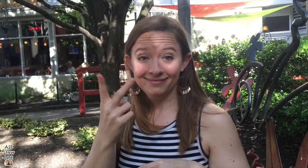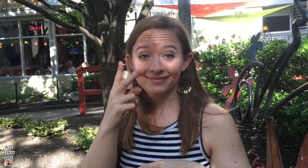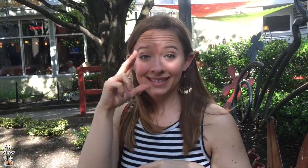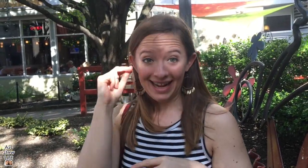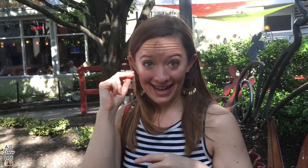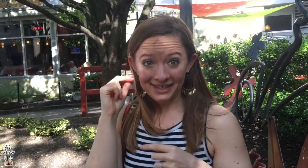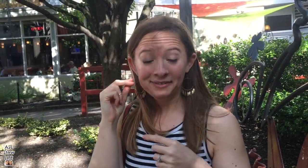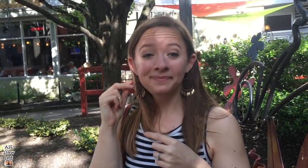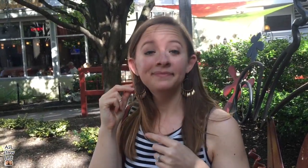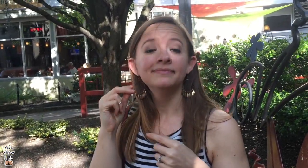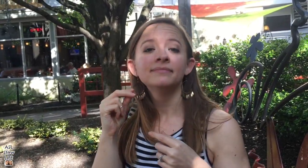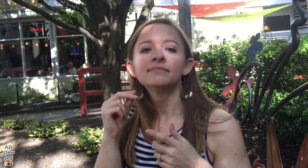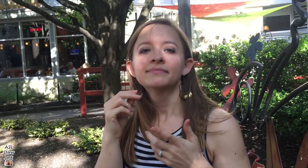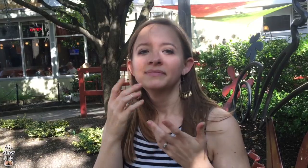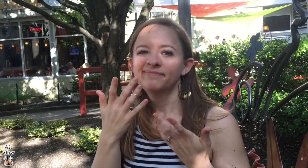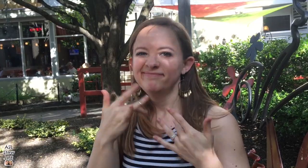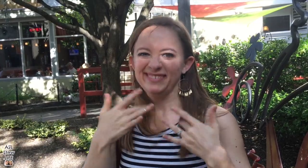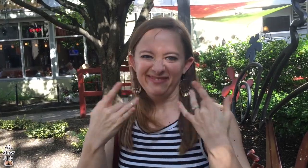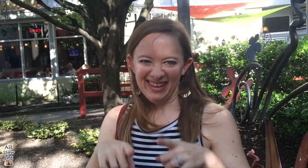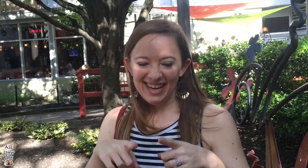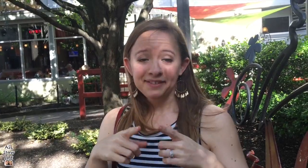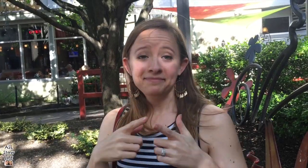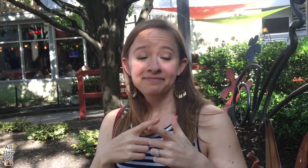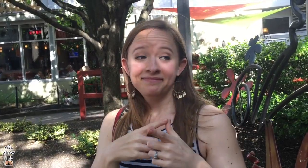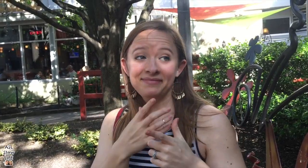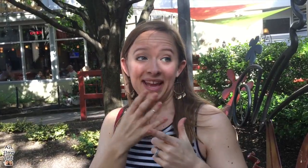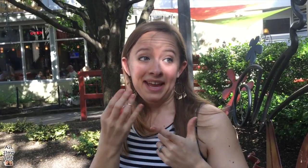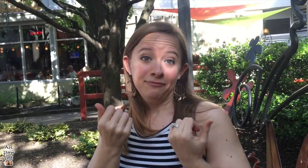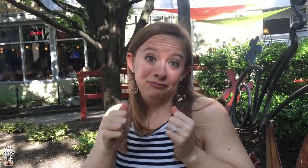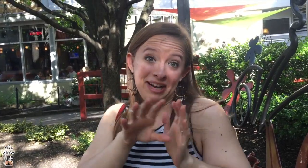Then we're gonna go and see Nyle at the event.